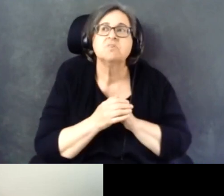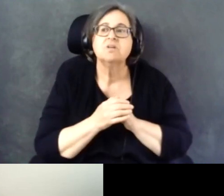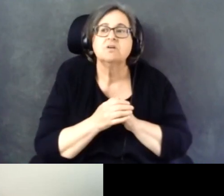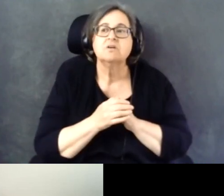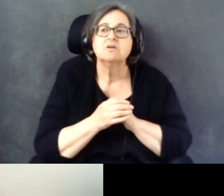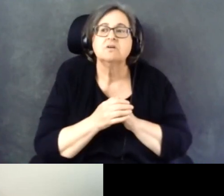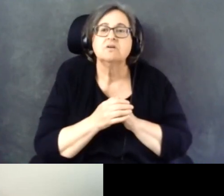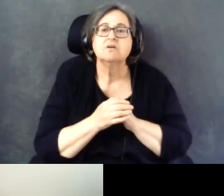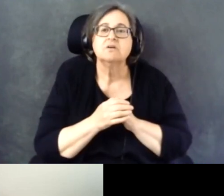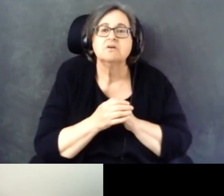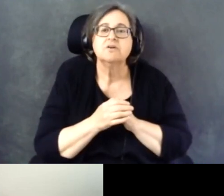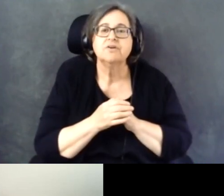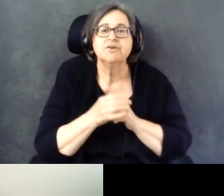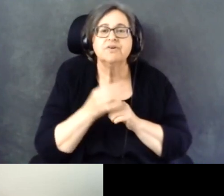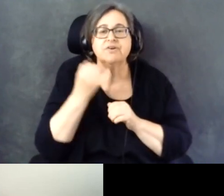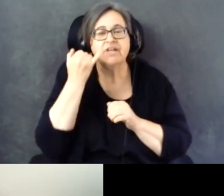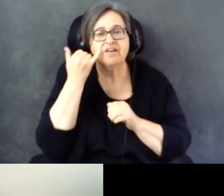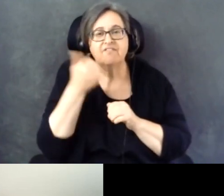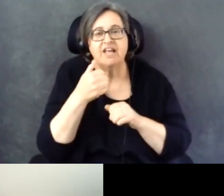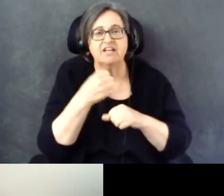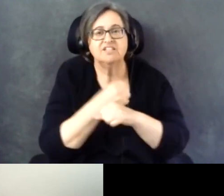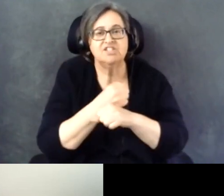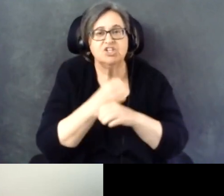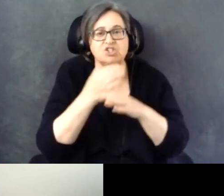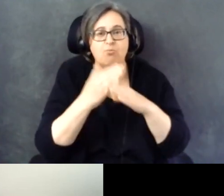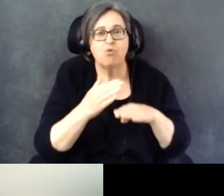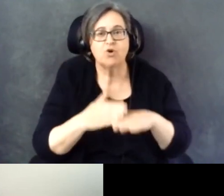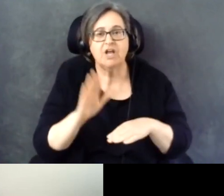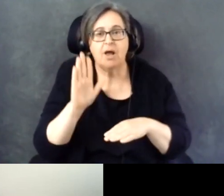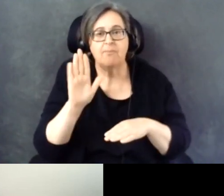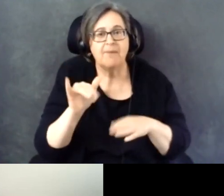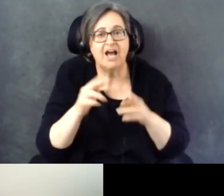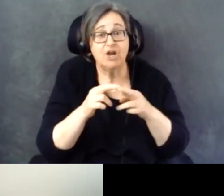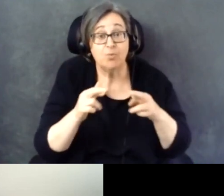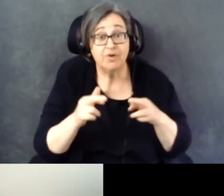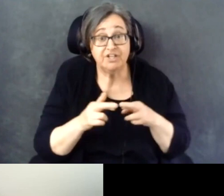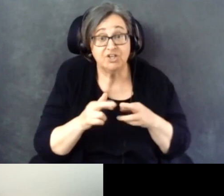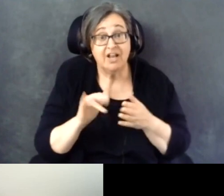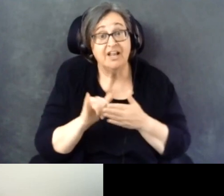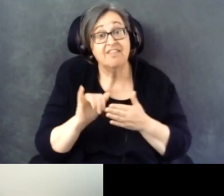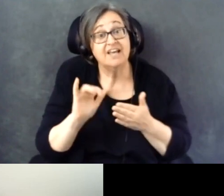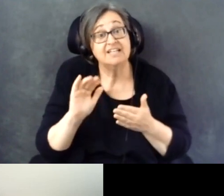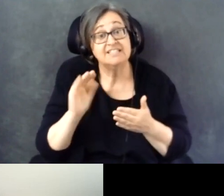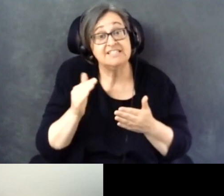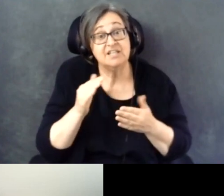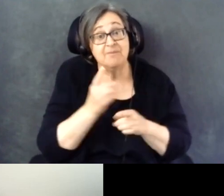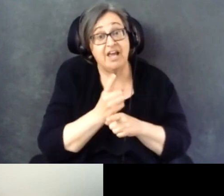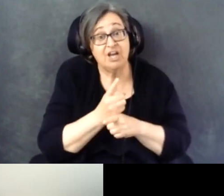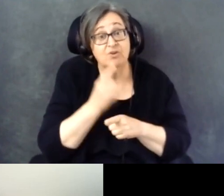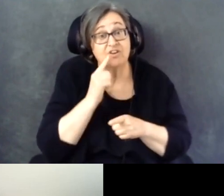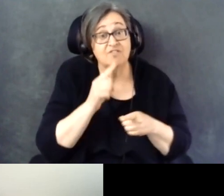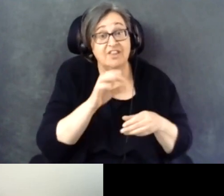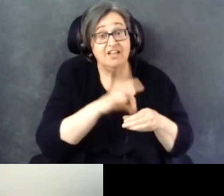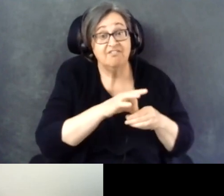any data was broken down by region, did that seem accurate to the election results for that region?